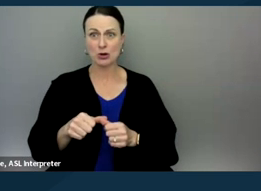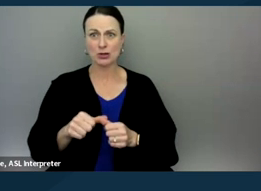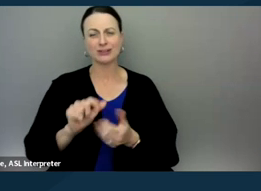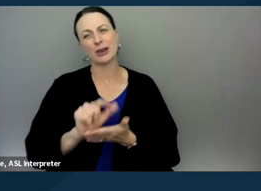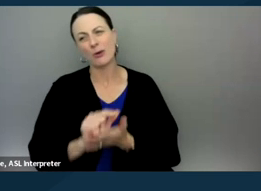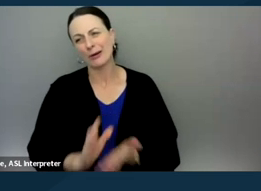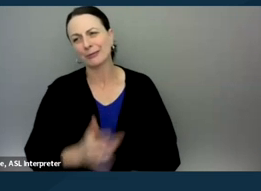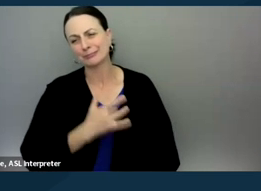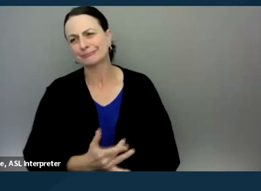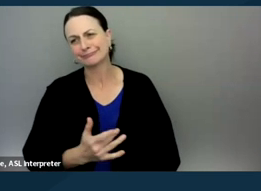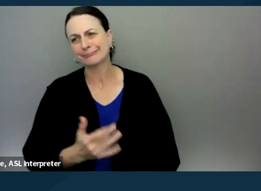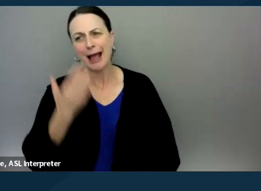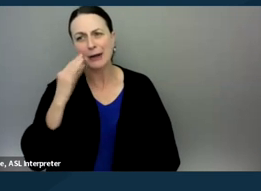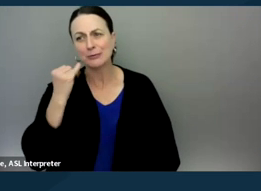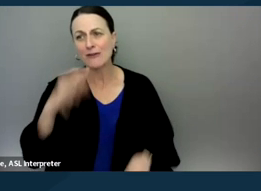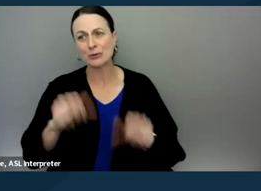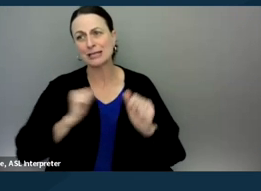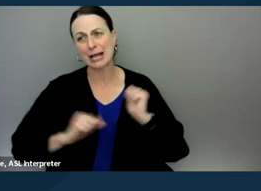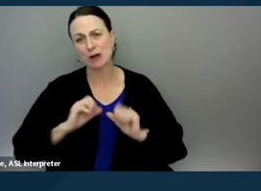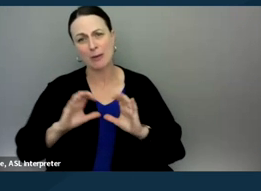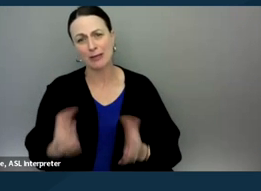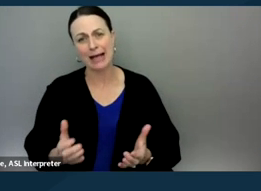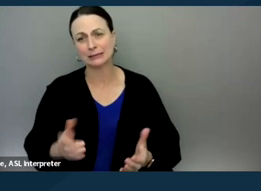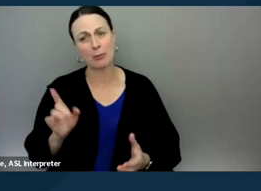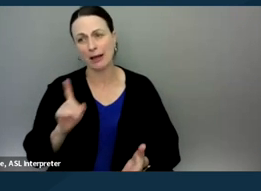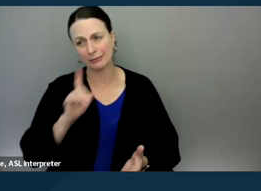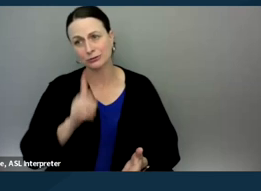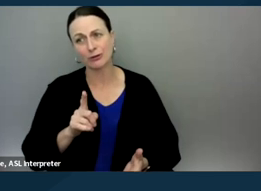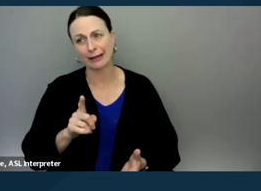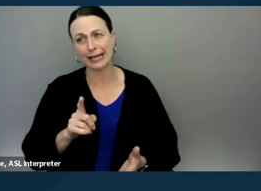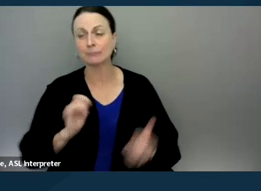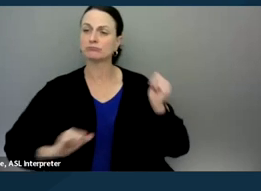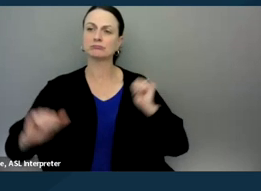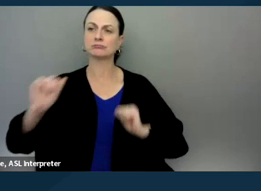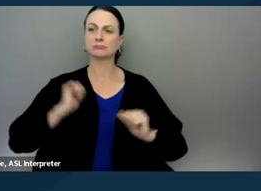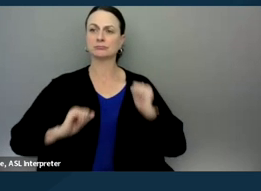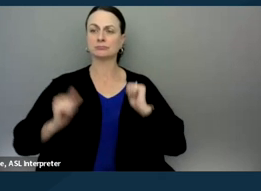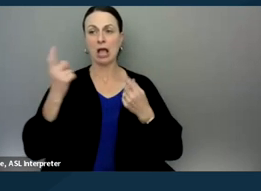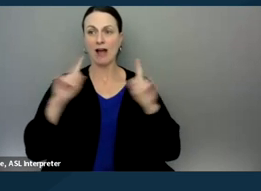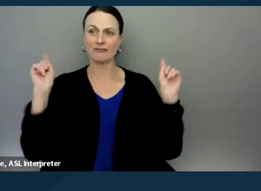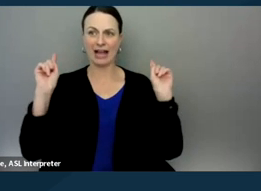you know, I don't know if you take drama classes, Malhar, but certainly, you know, there's an element of like being effective dramatically,